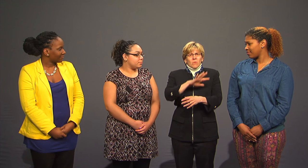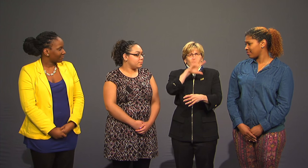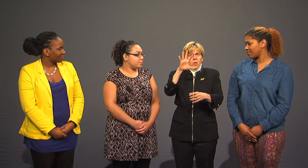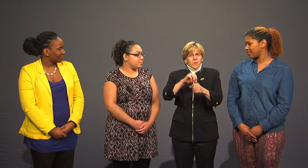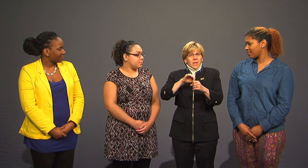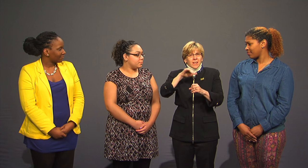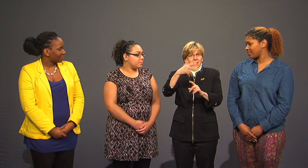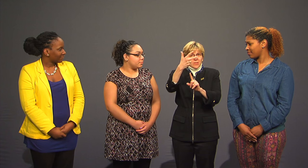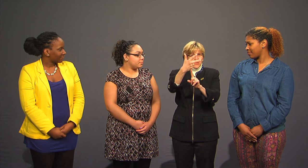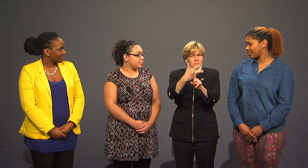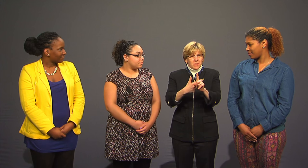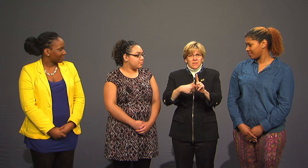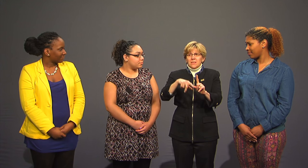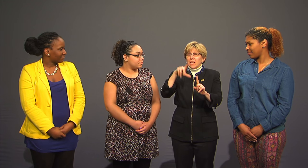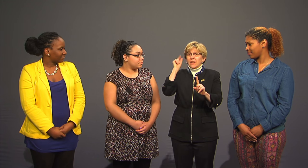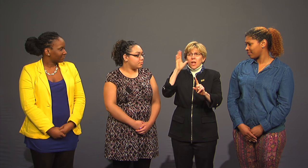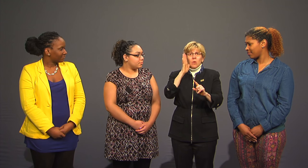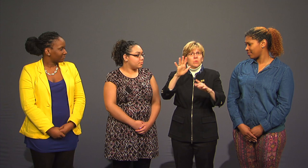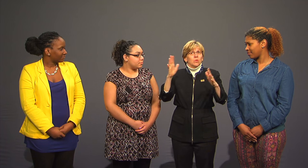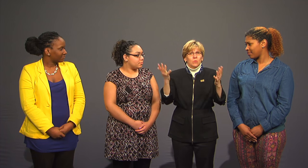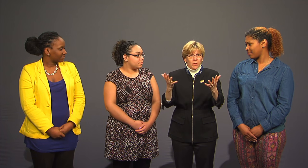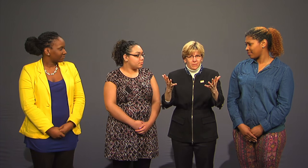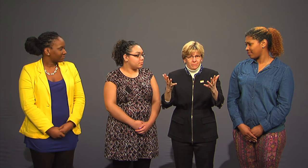Within the next three months, Gallaudet will: